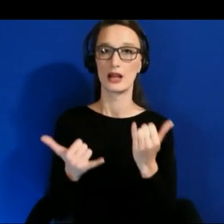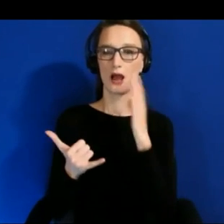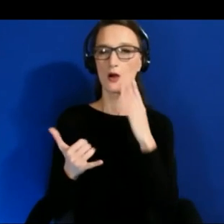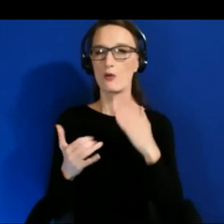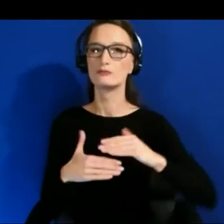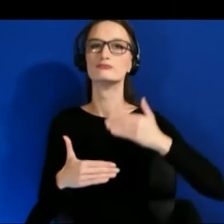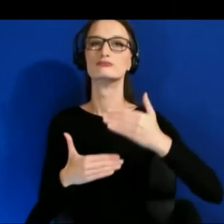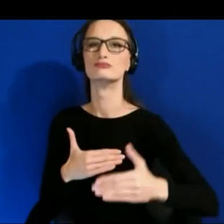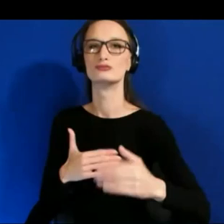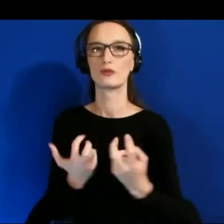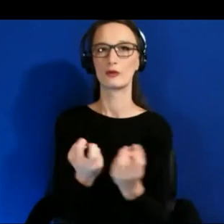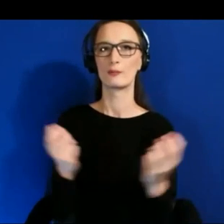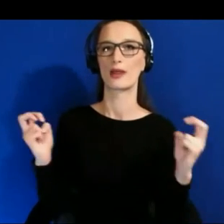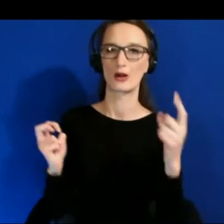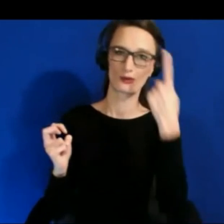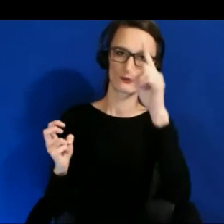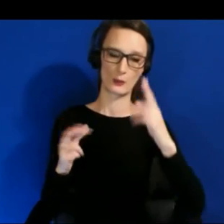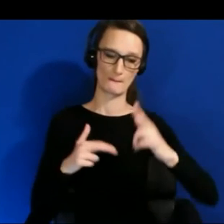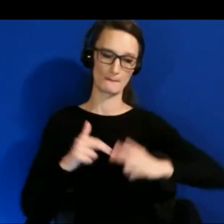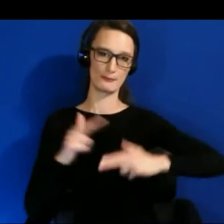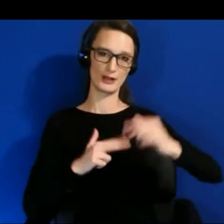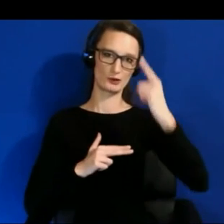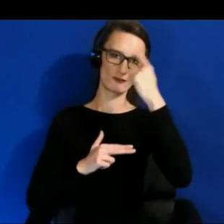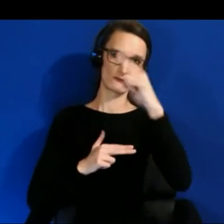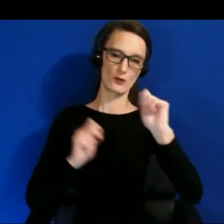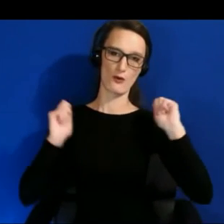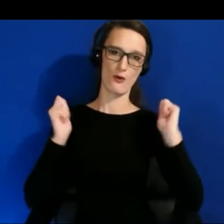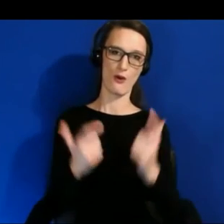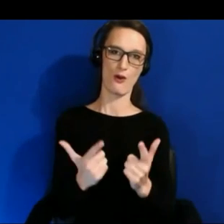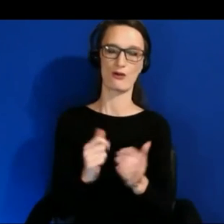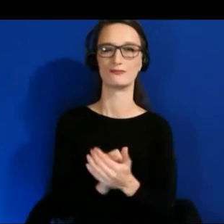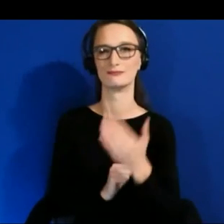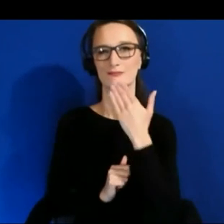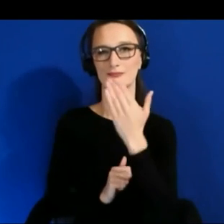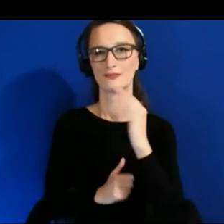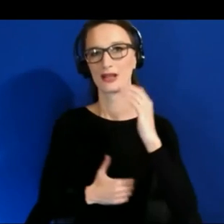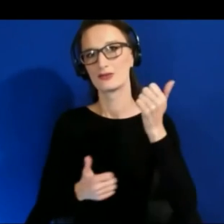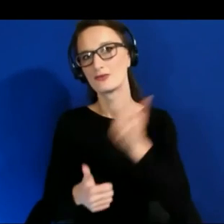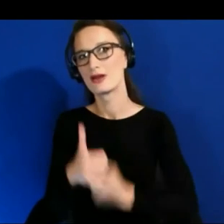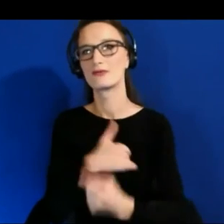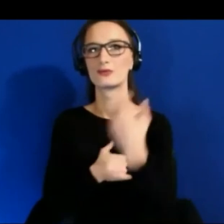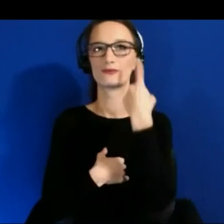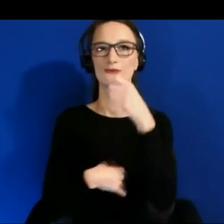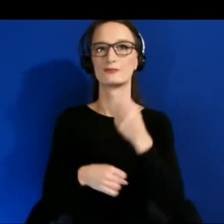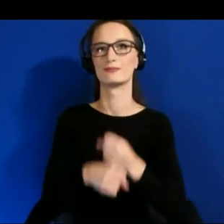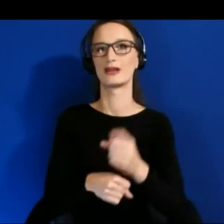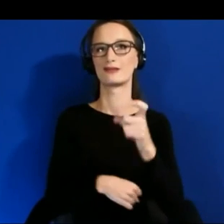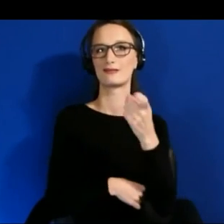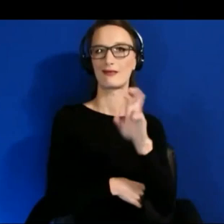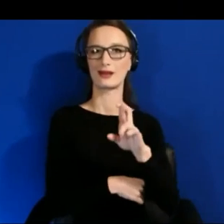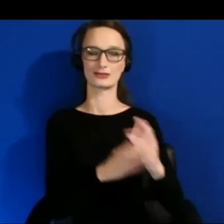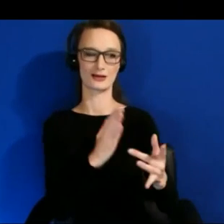Thanks again, everyone, for working to make XR technologies and content accessible. Take it away.